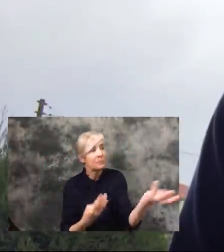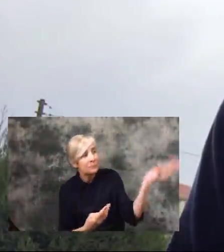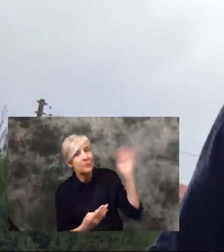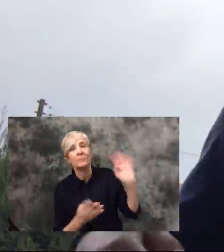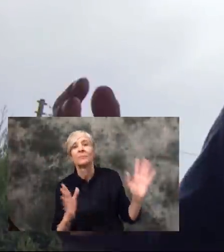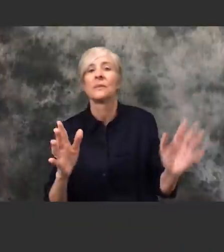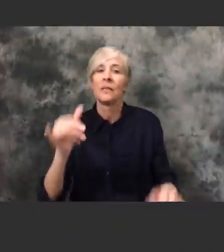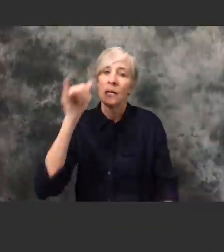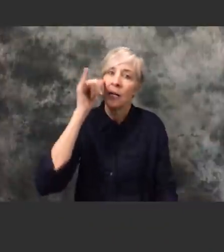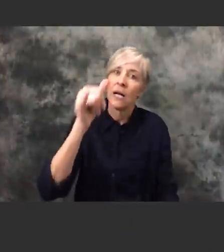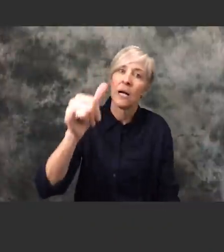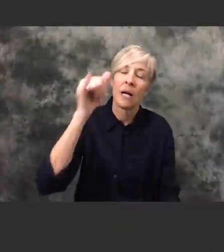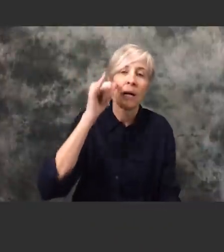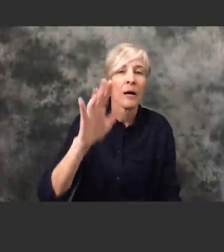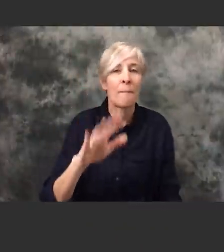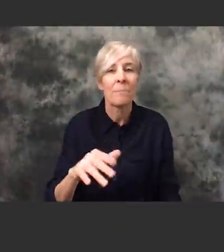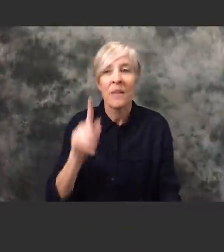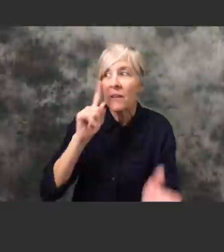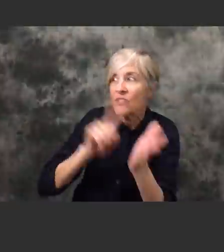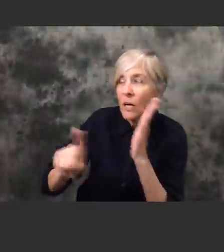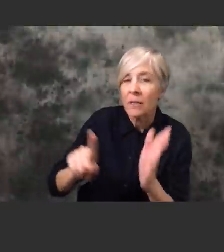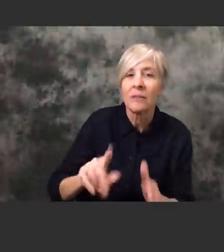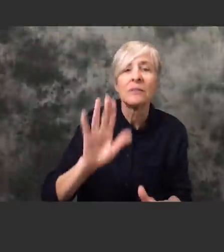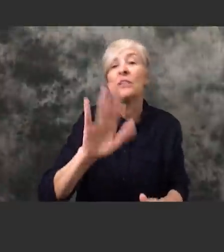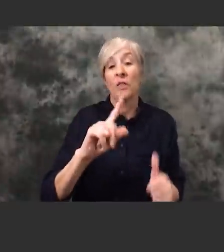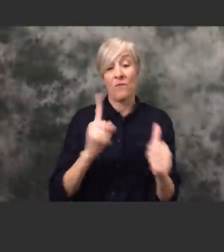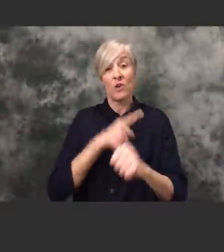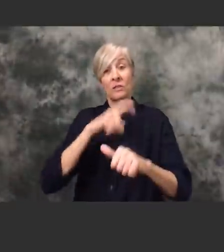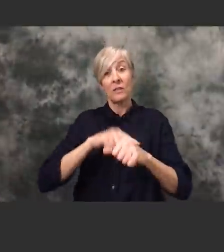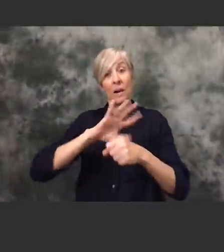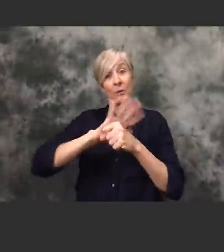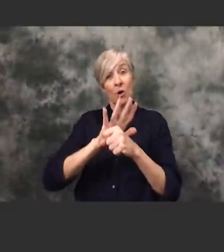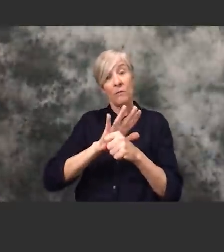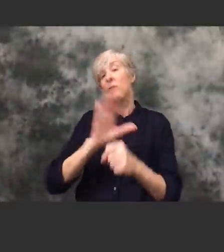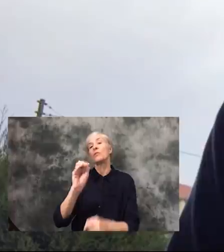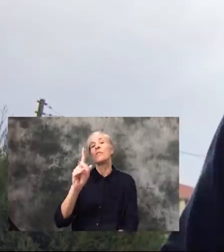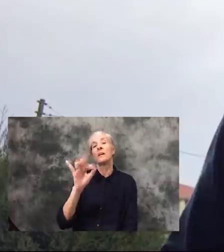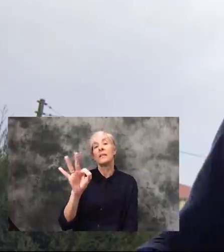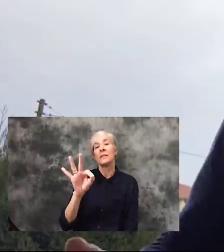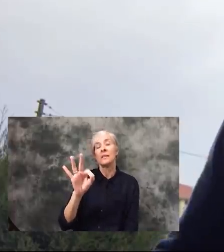What were your thoughts when COVID 19 started to spread? As news